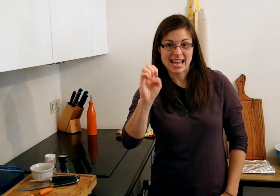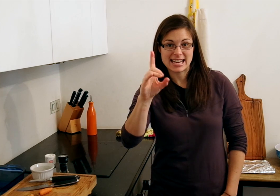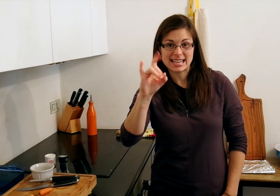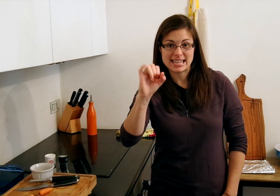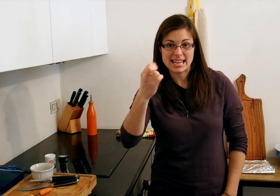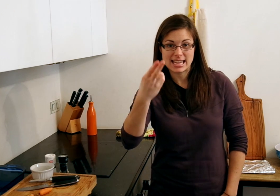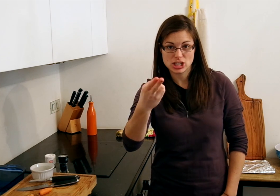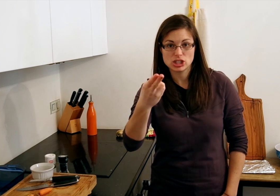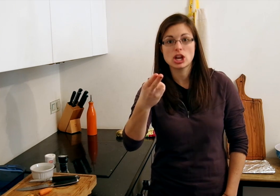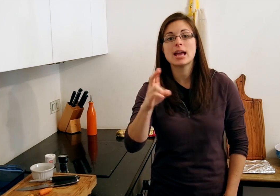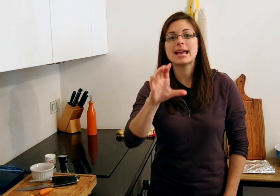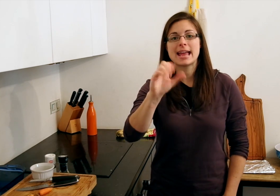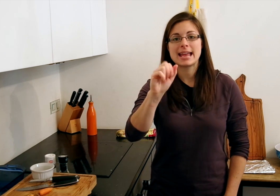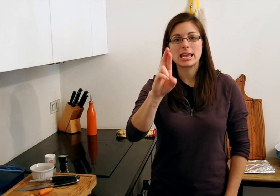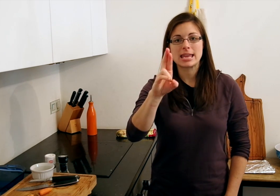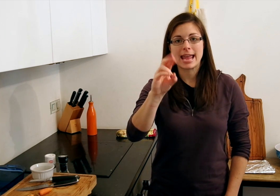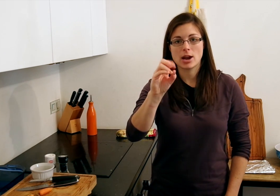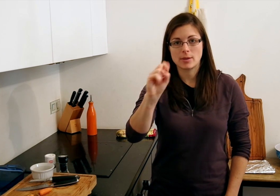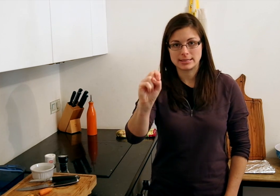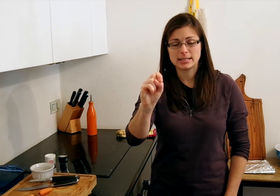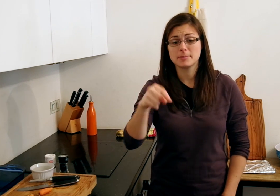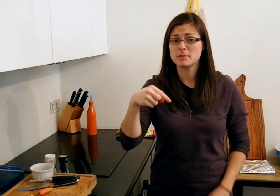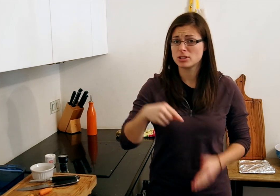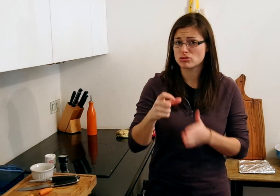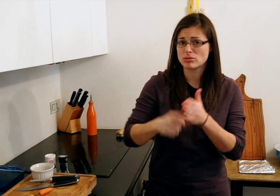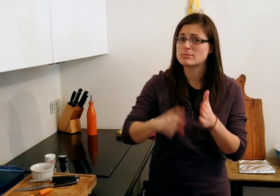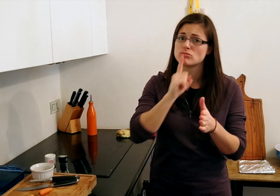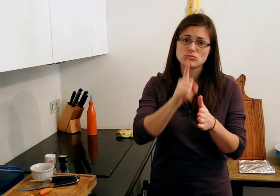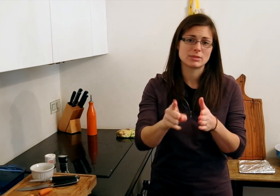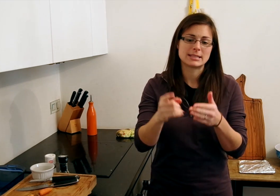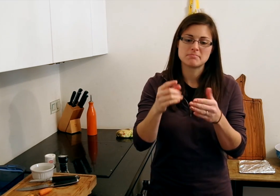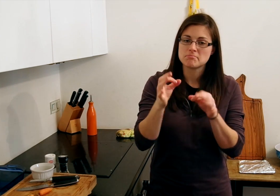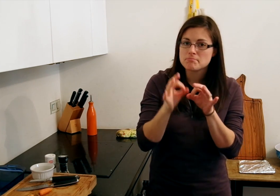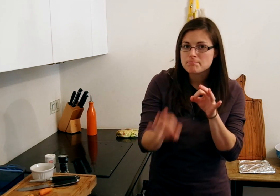Today we're making a vegetable side dish: carrots.